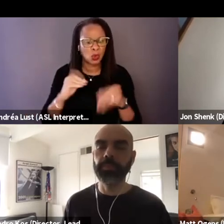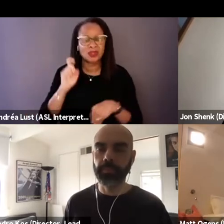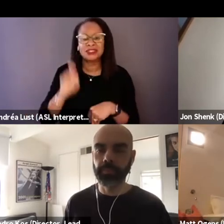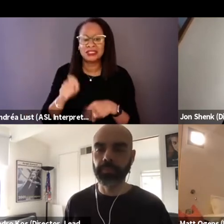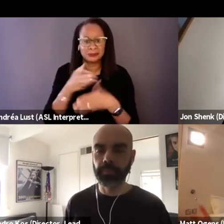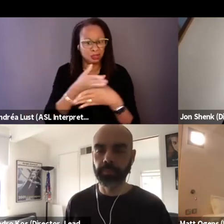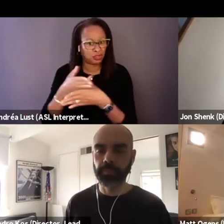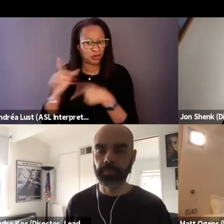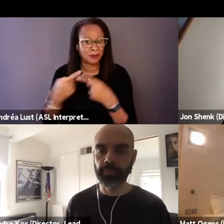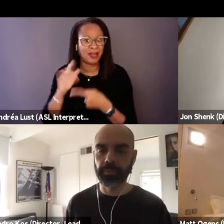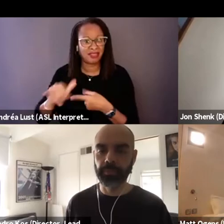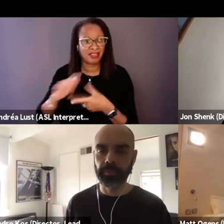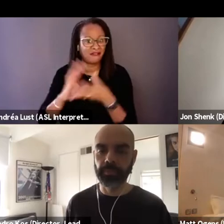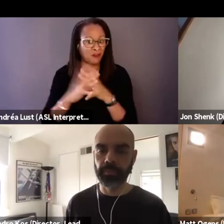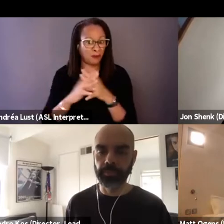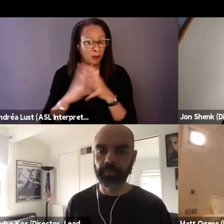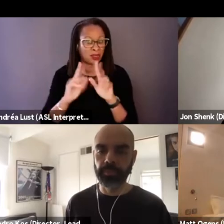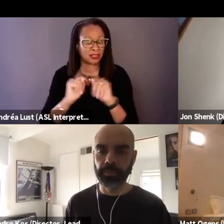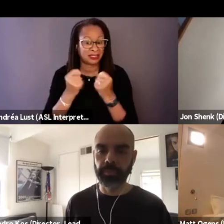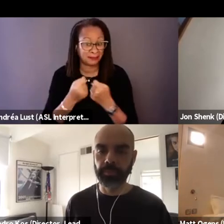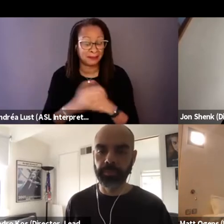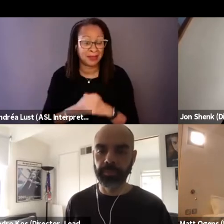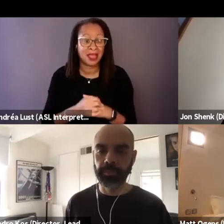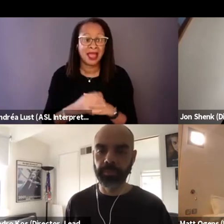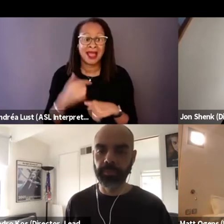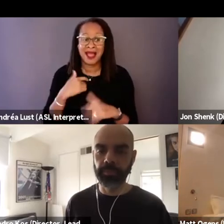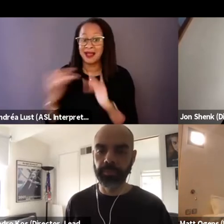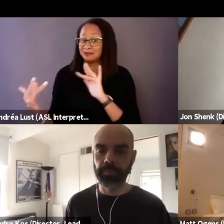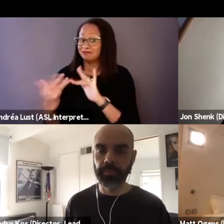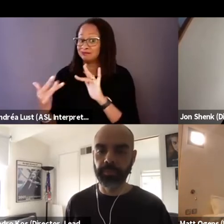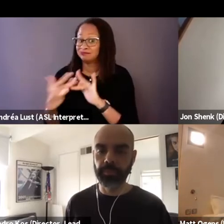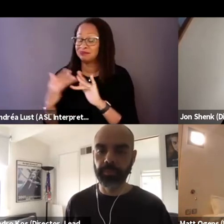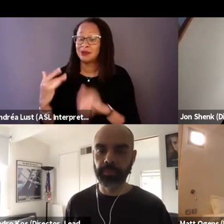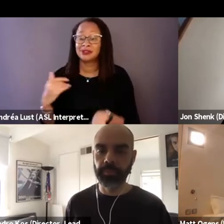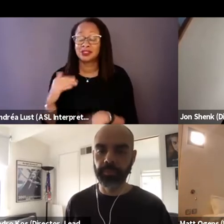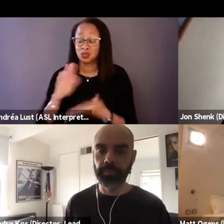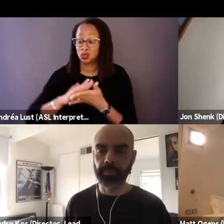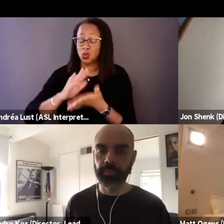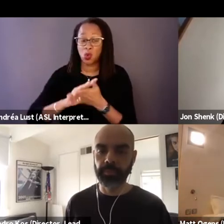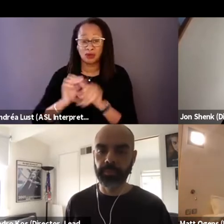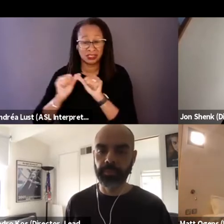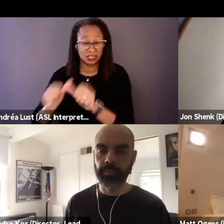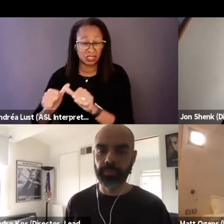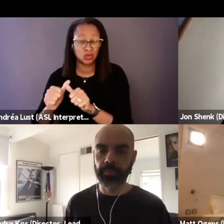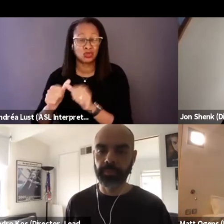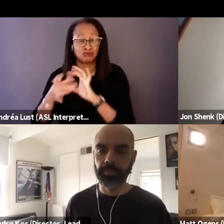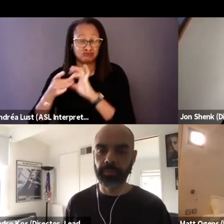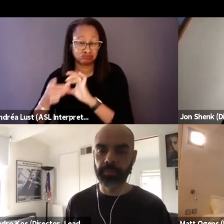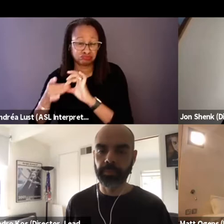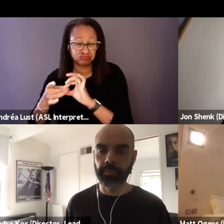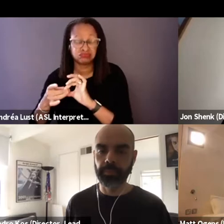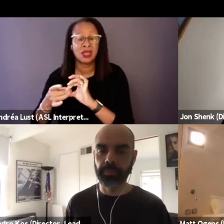And I basically stayed in touch with the school for 10 years, trying to get it made and forming a bond and a trust,